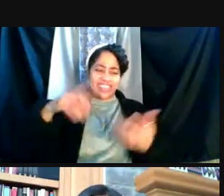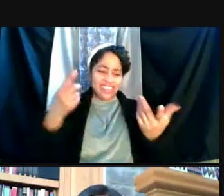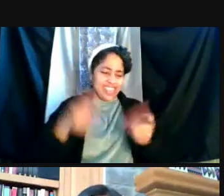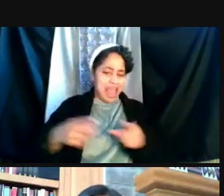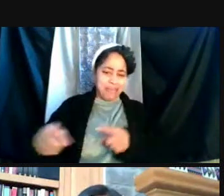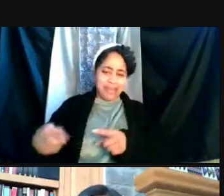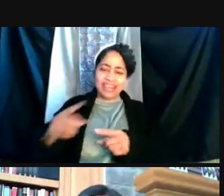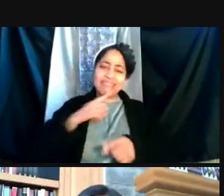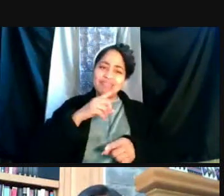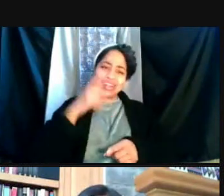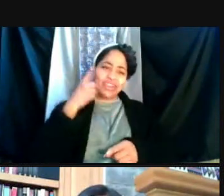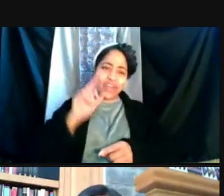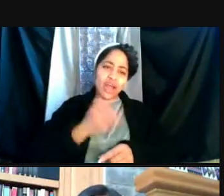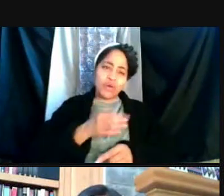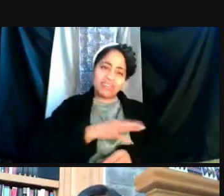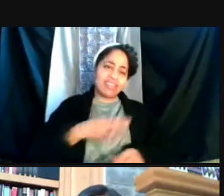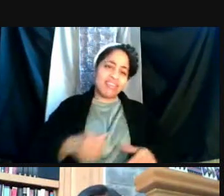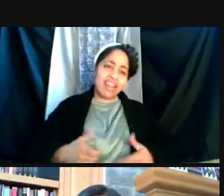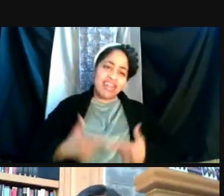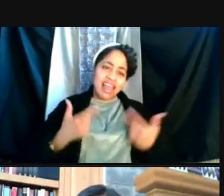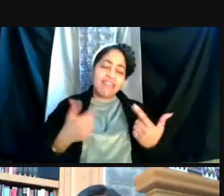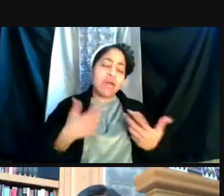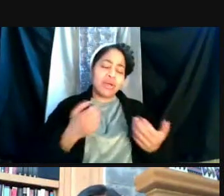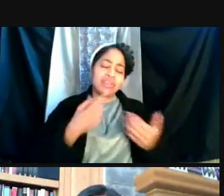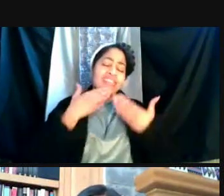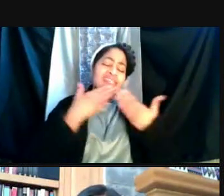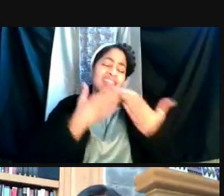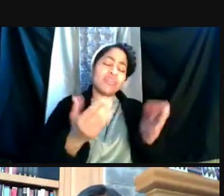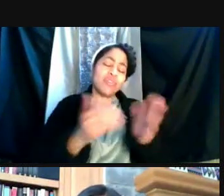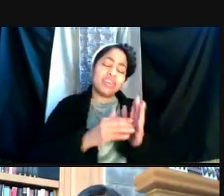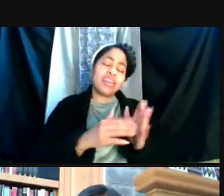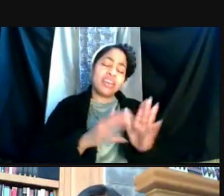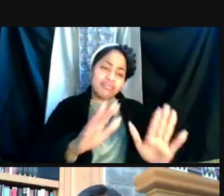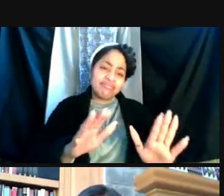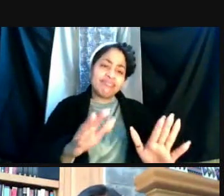And I just wanna say, thank you again and hang in there and things will be getting better